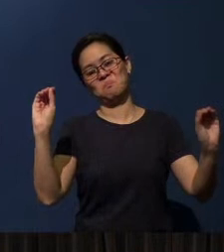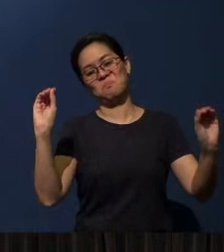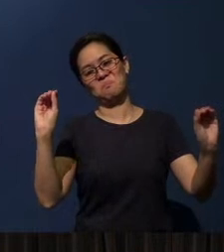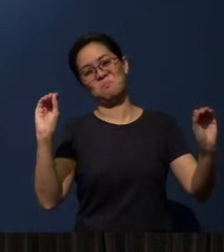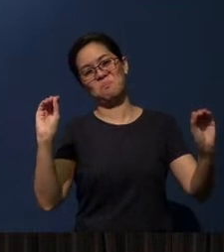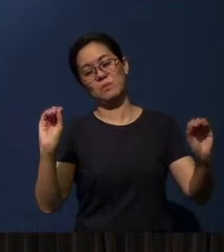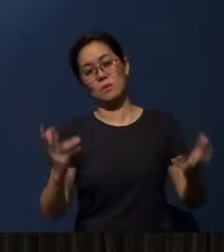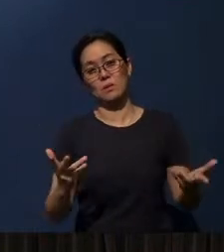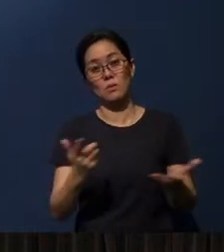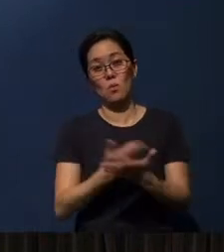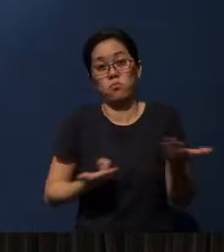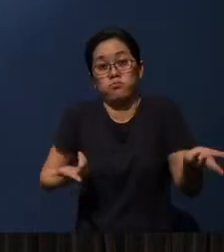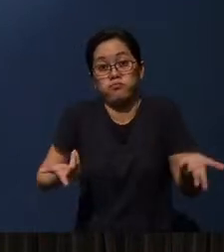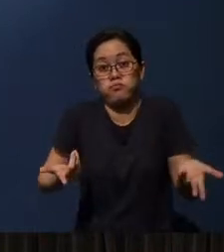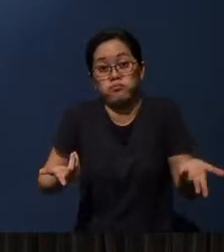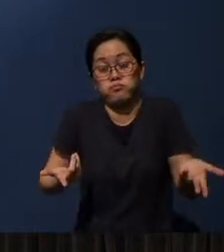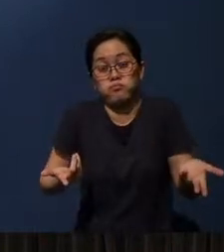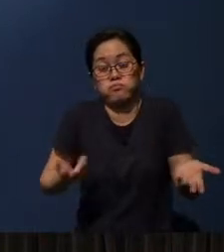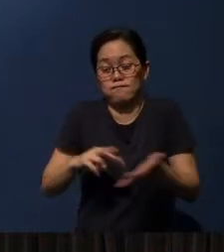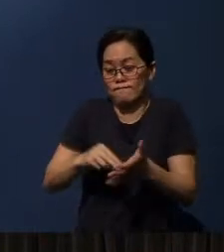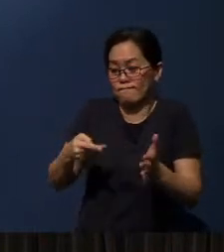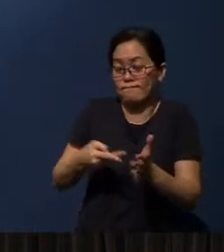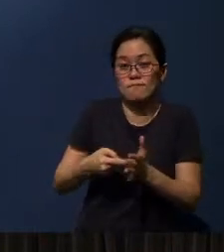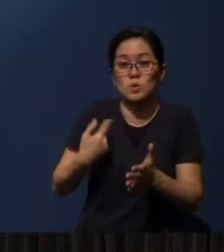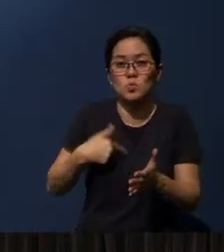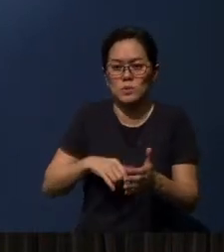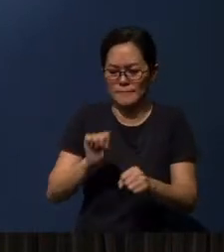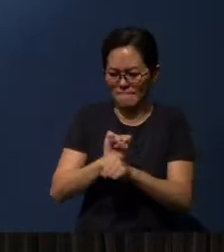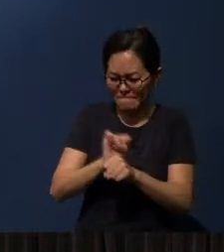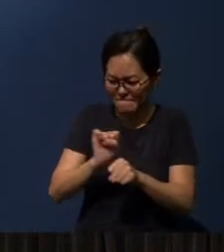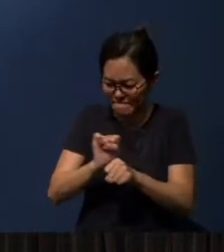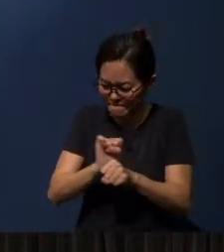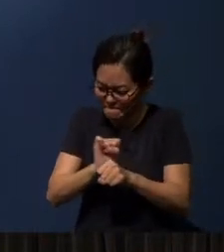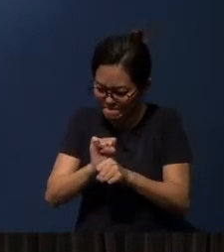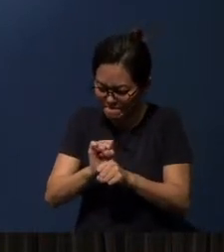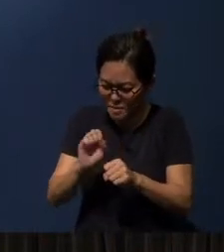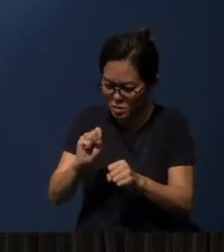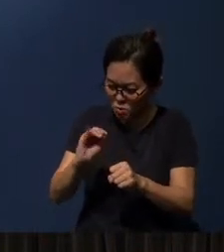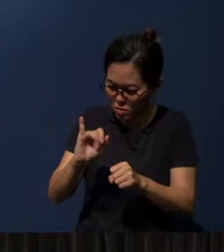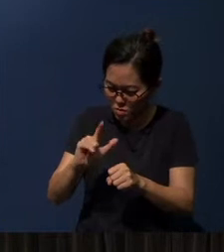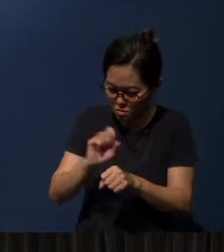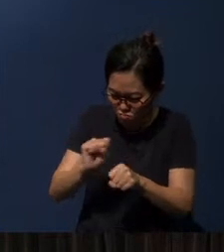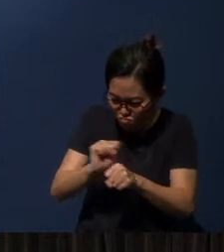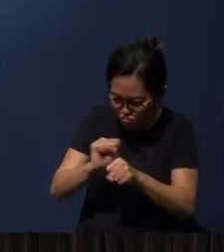What, then, does it mean to work the soil and cultivate the plant of hearing?